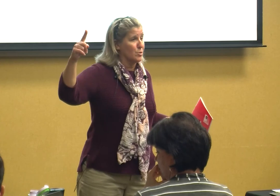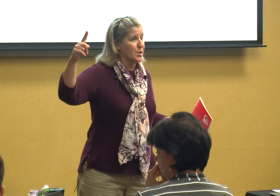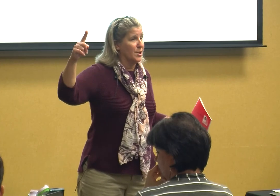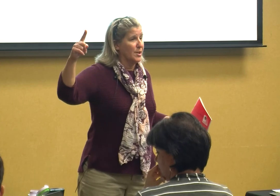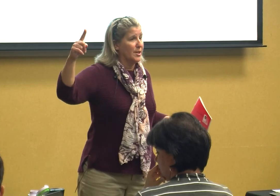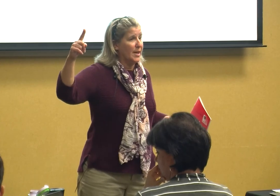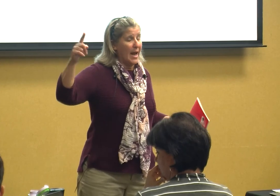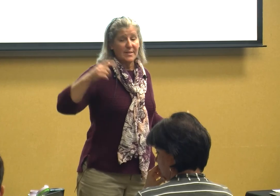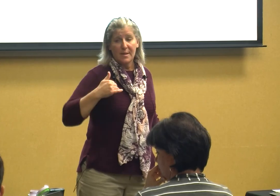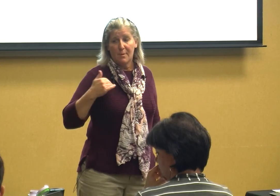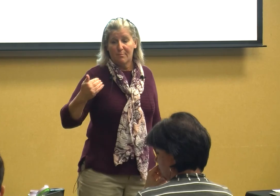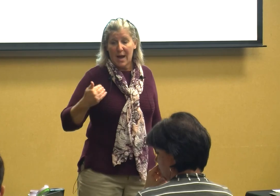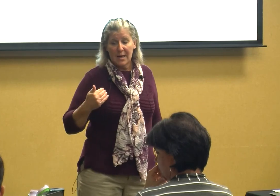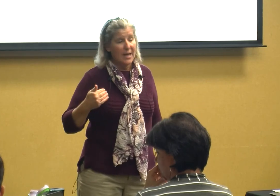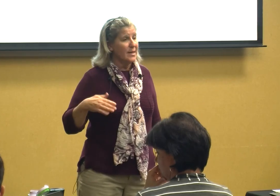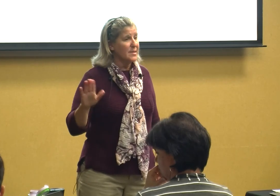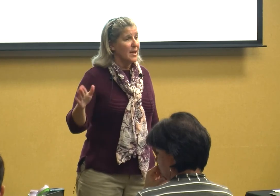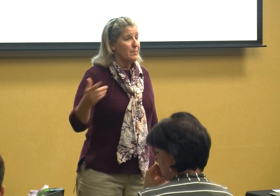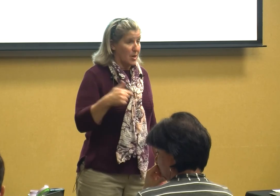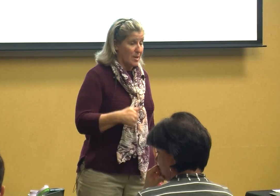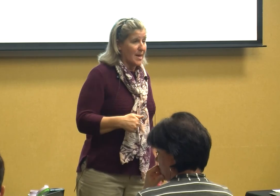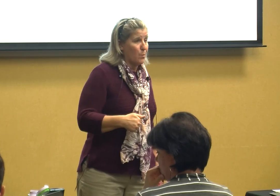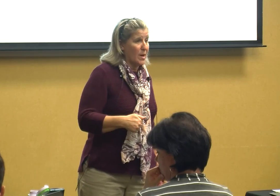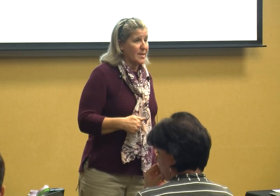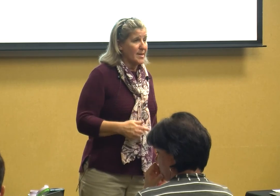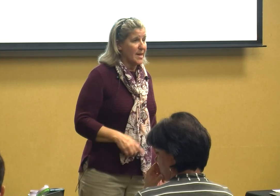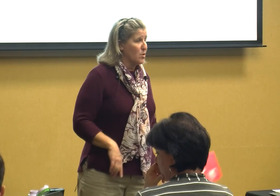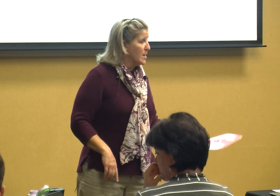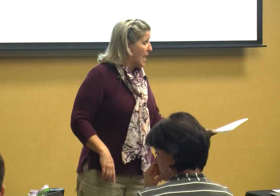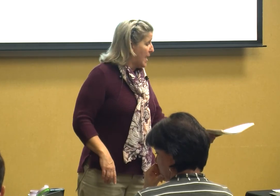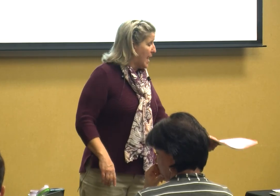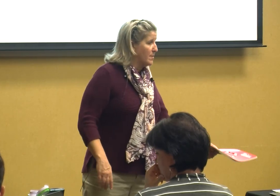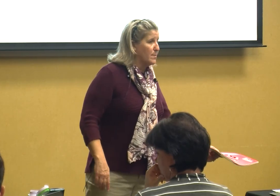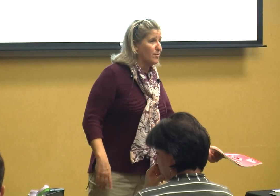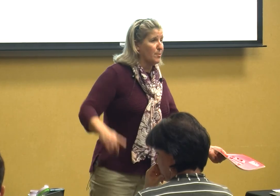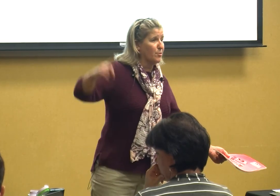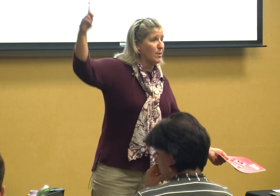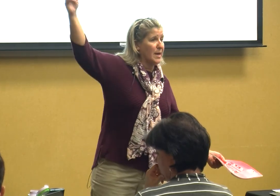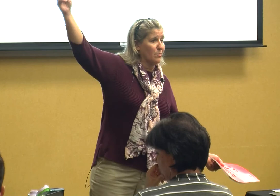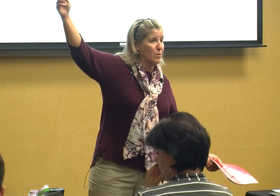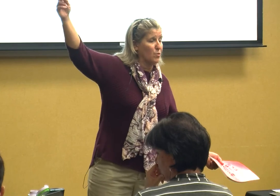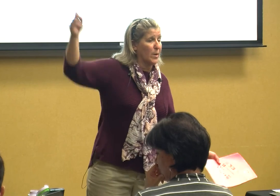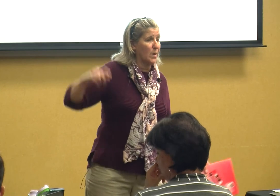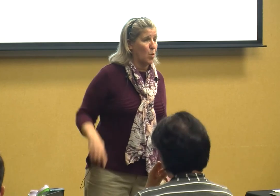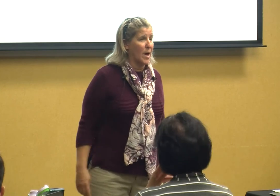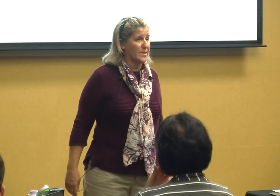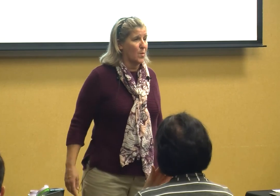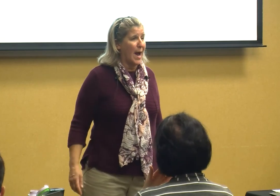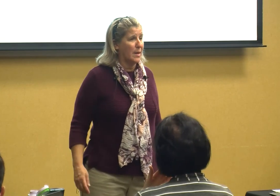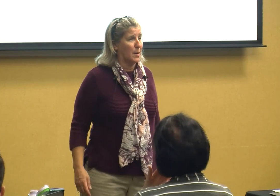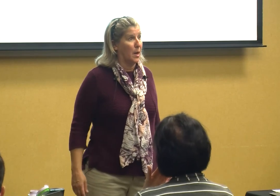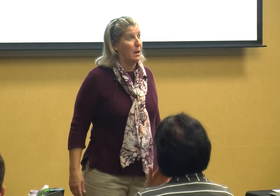and some of my kids because I was itinerant I had them from three through 21 so I had him a long